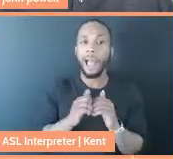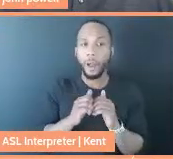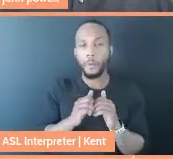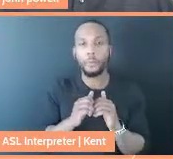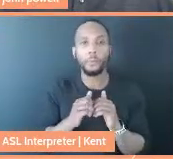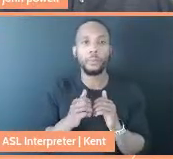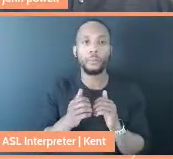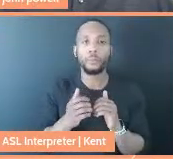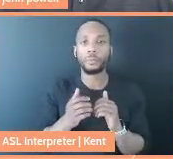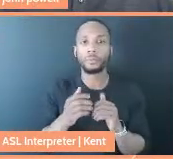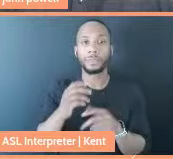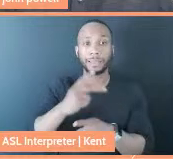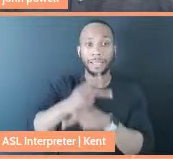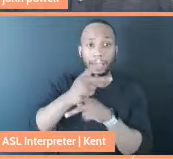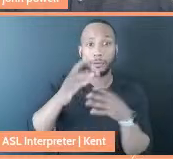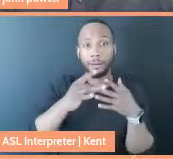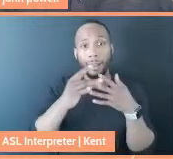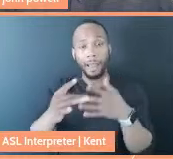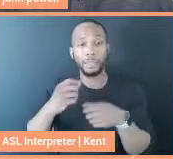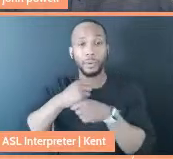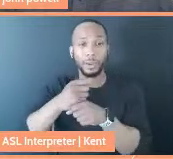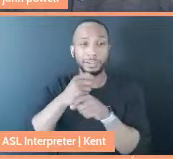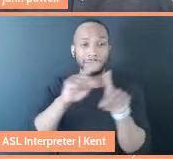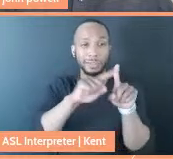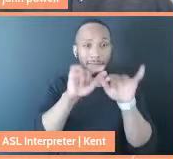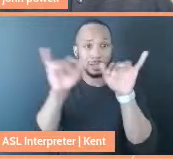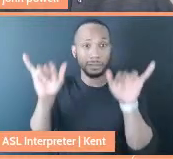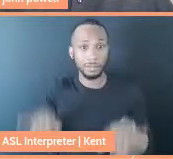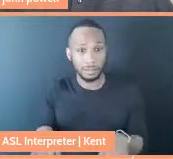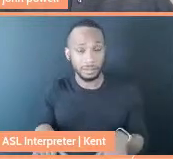How did care guide the creation of those systems and then that as a model for broader change?